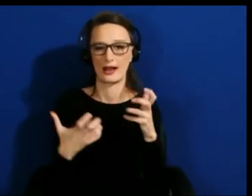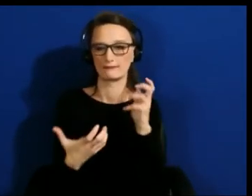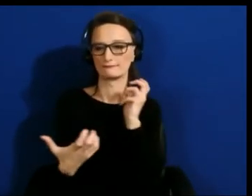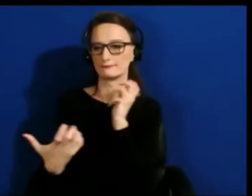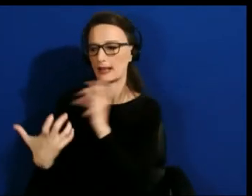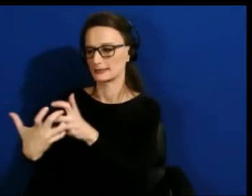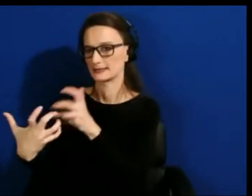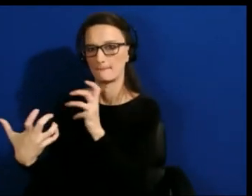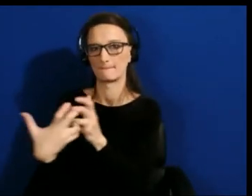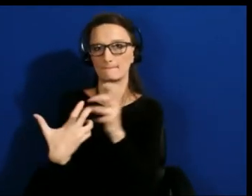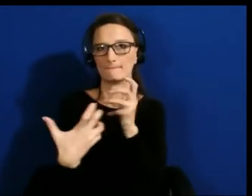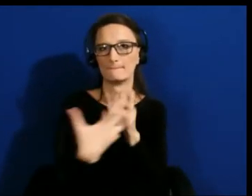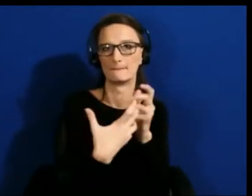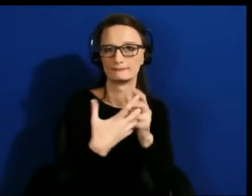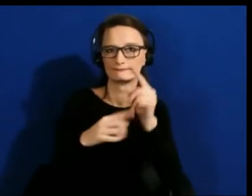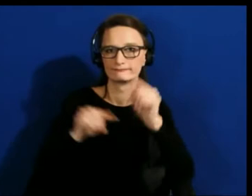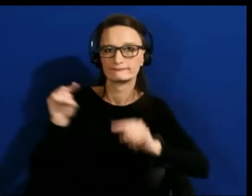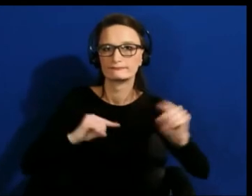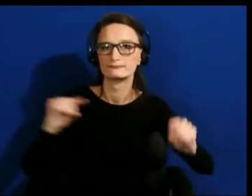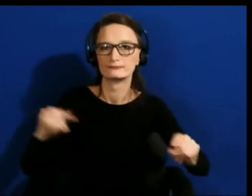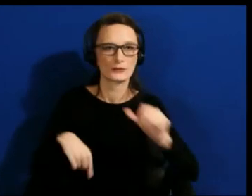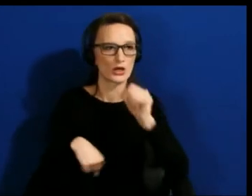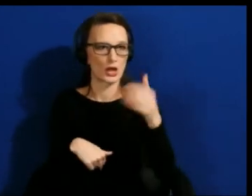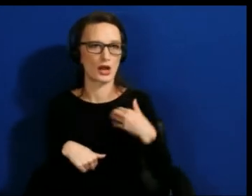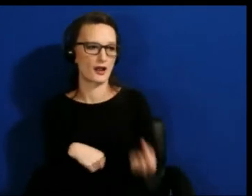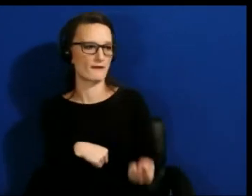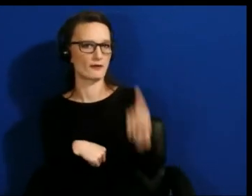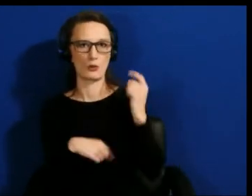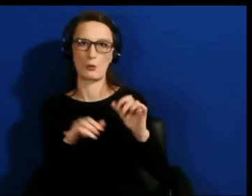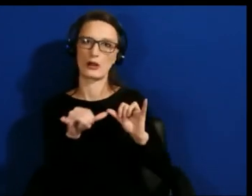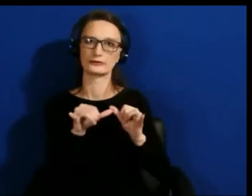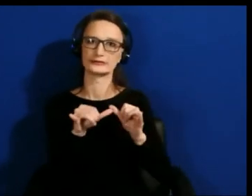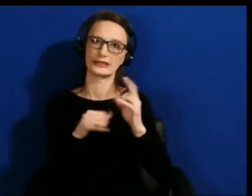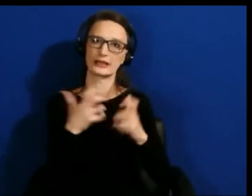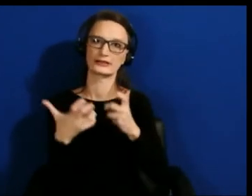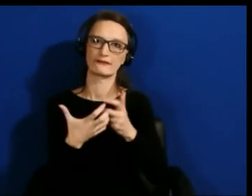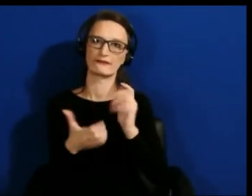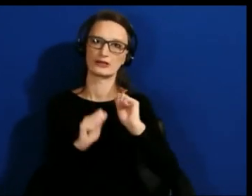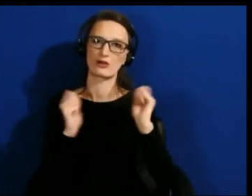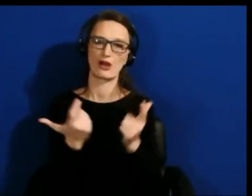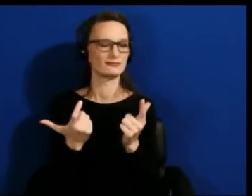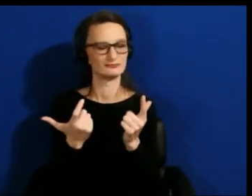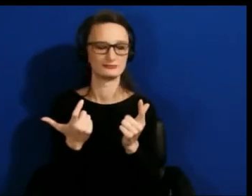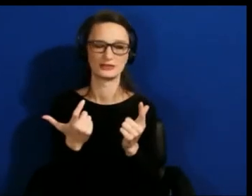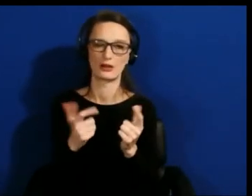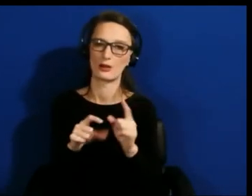we design solutions where as you say people aren't overwhelmed but they are included.